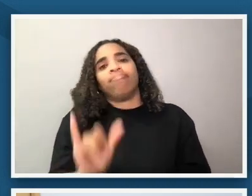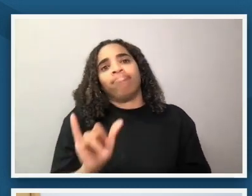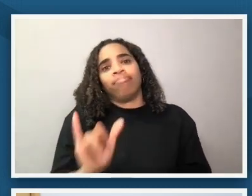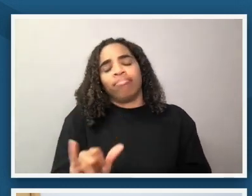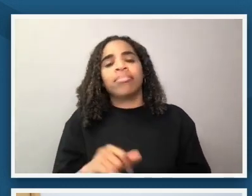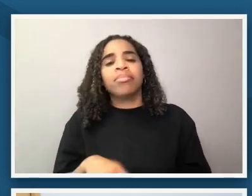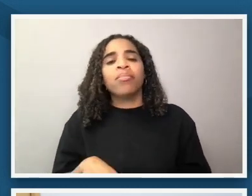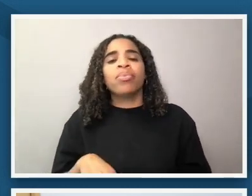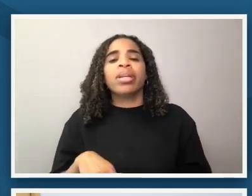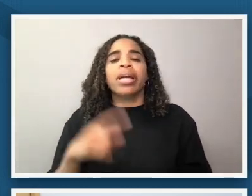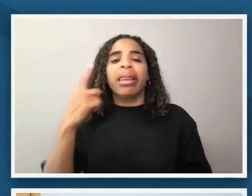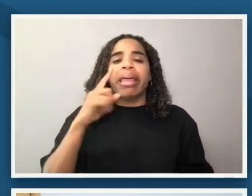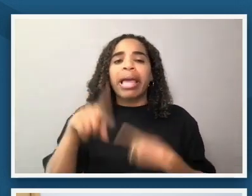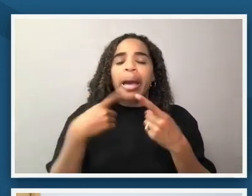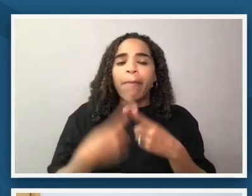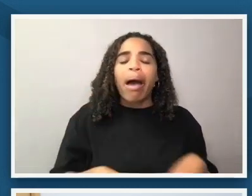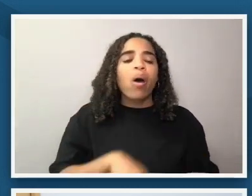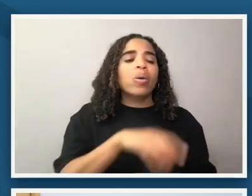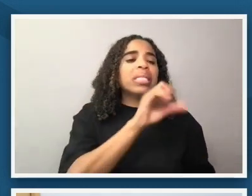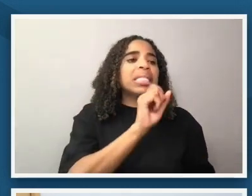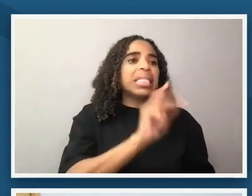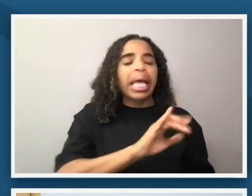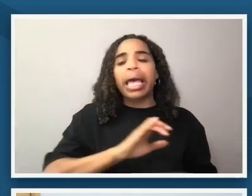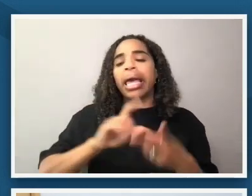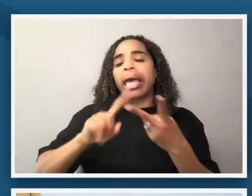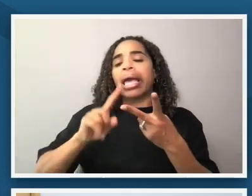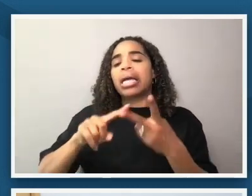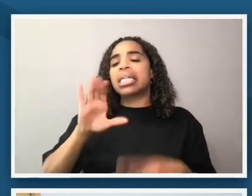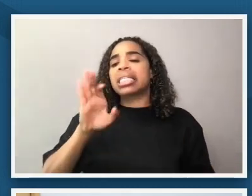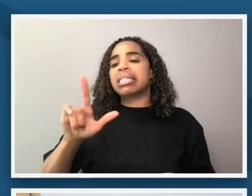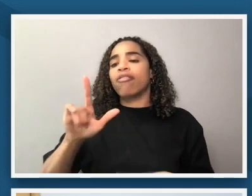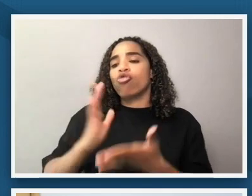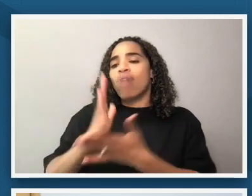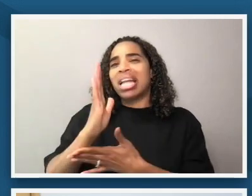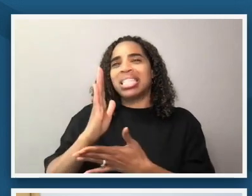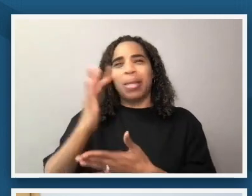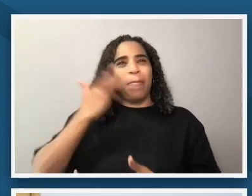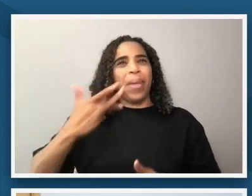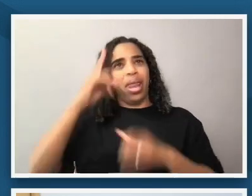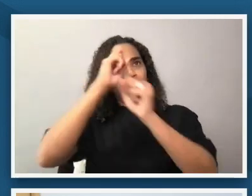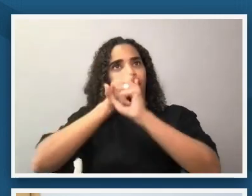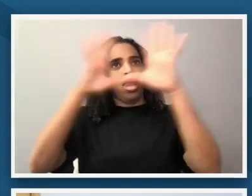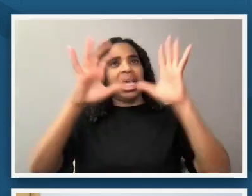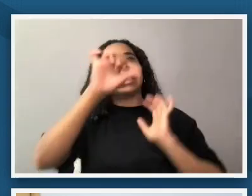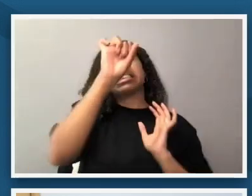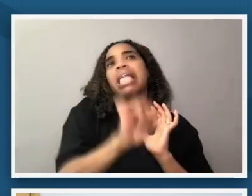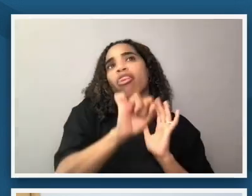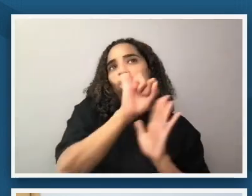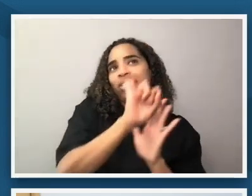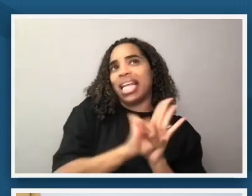think about the civil rights movement we think about the work in the south um of the the southern states of the